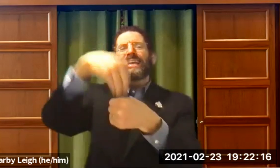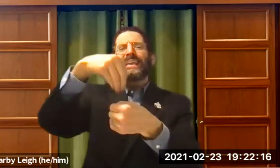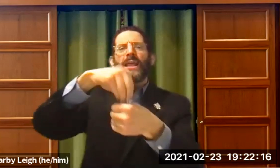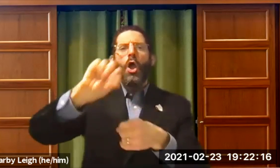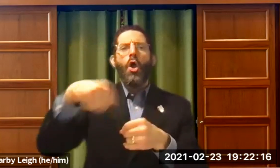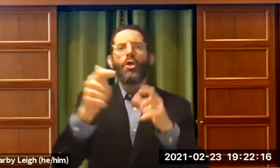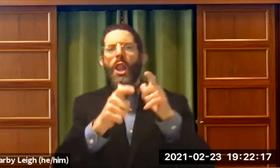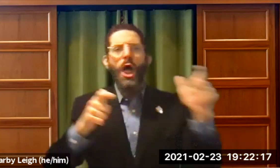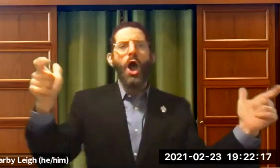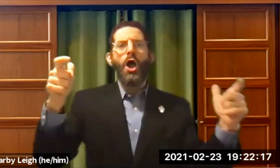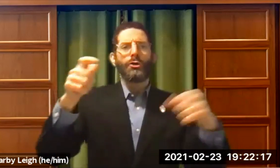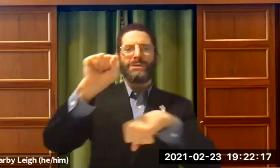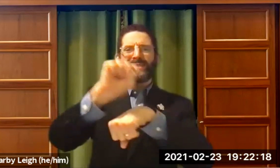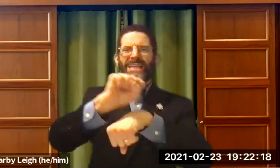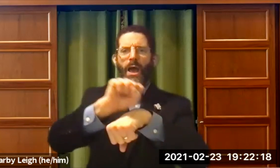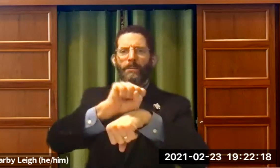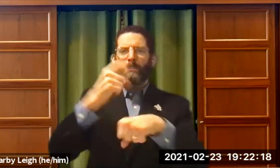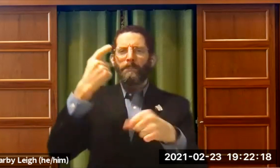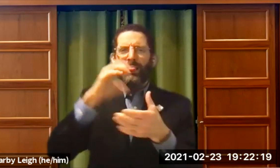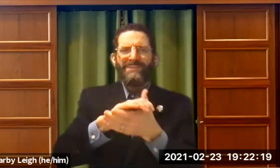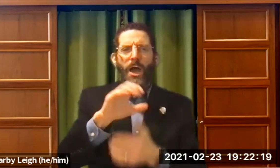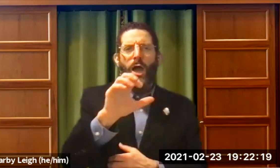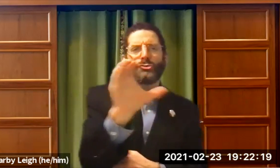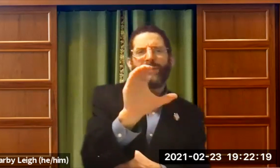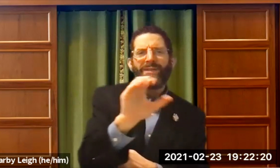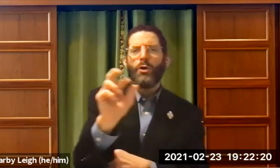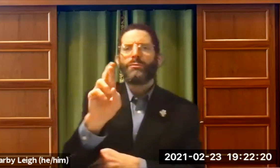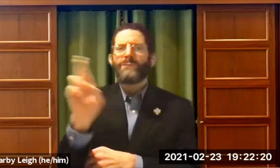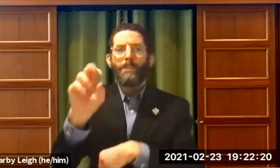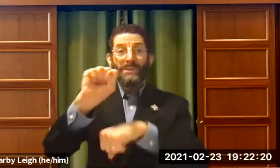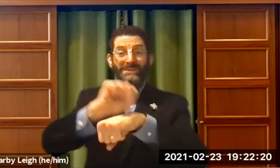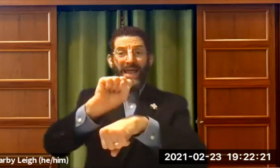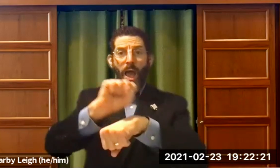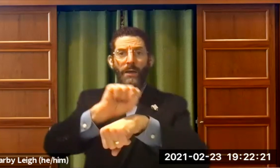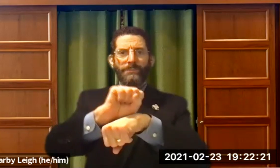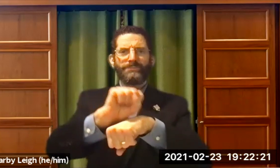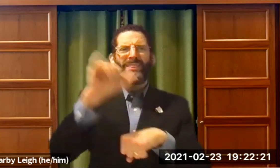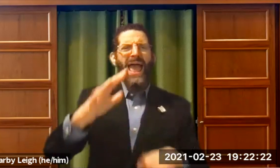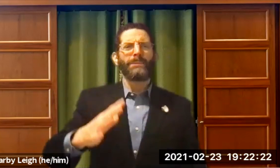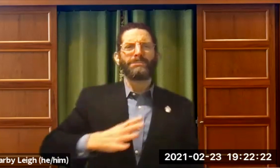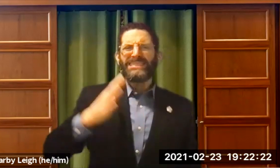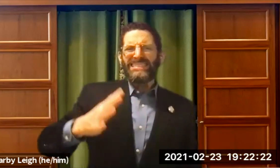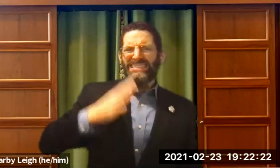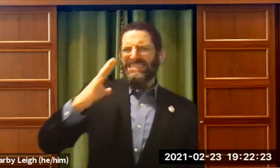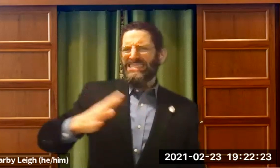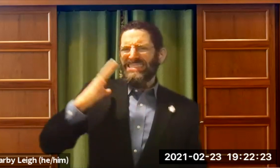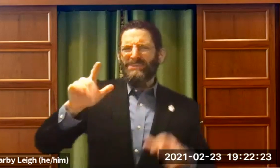together in it was another larger, I believe it was either conservative or reformed synagogue.